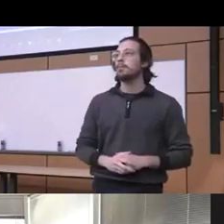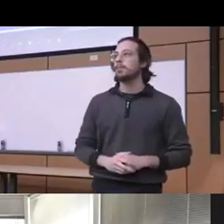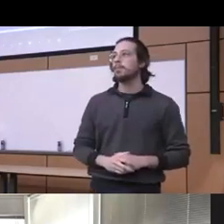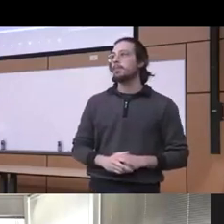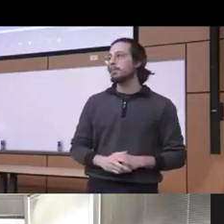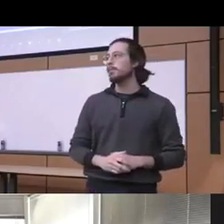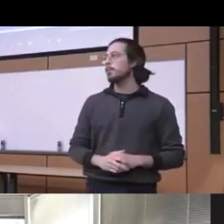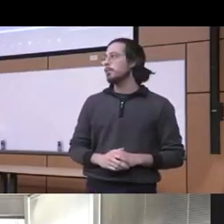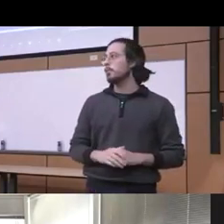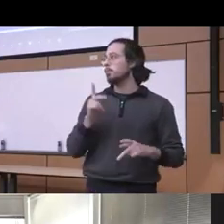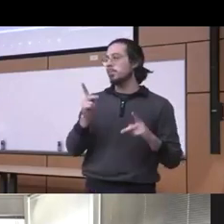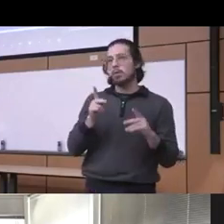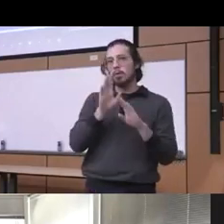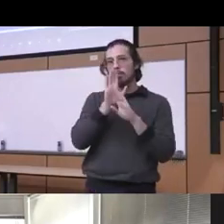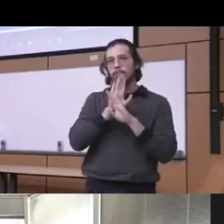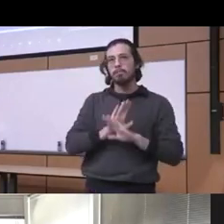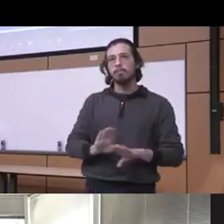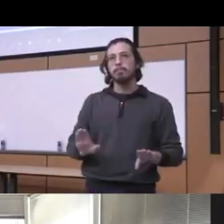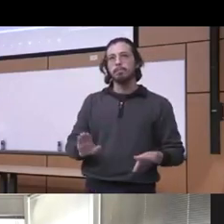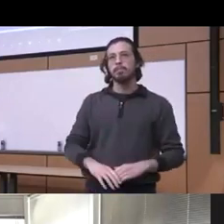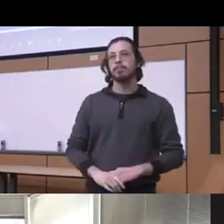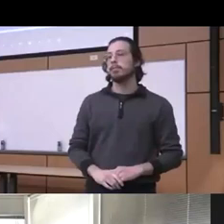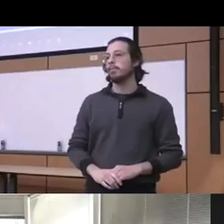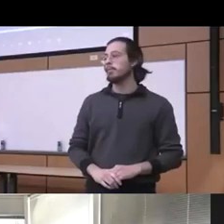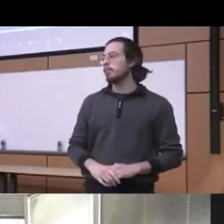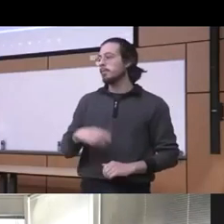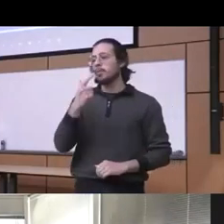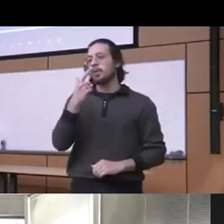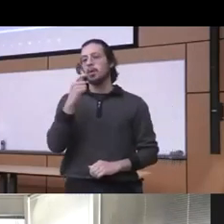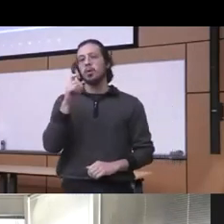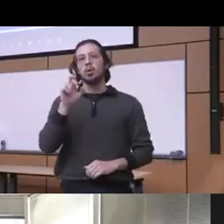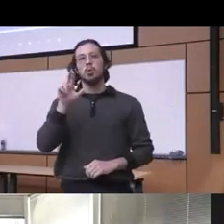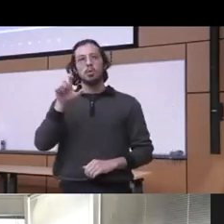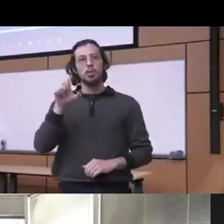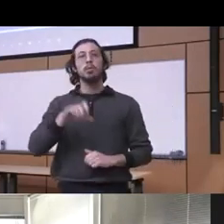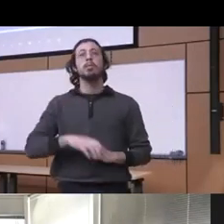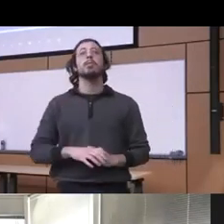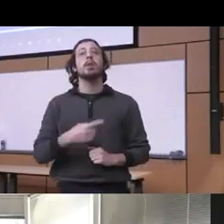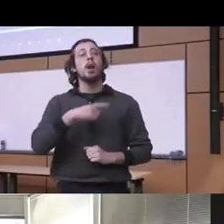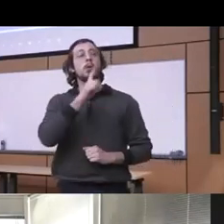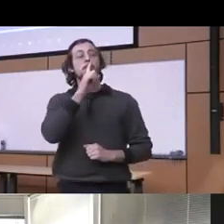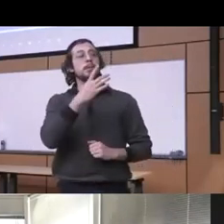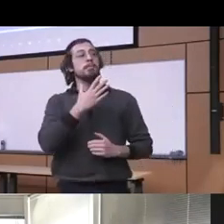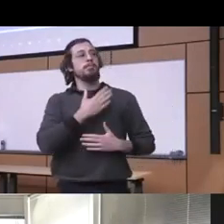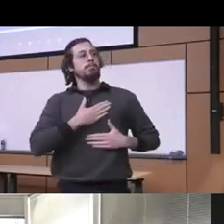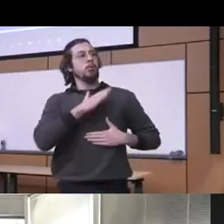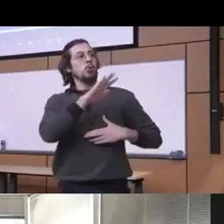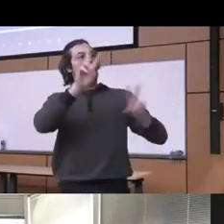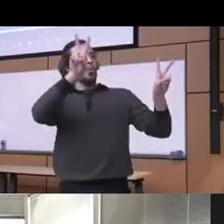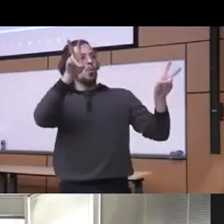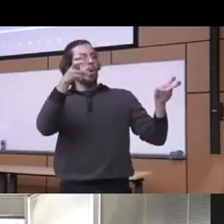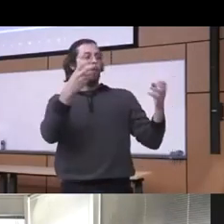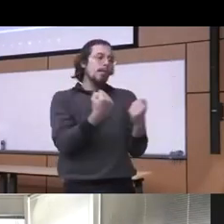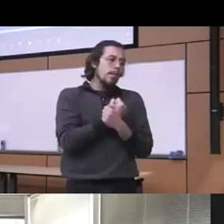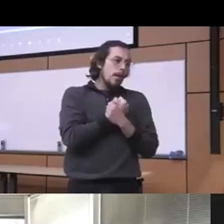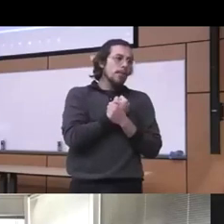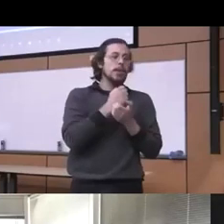I really like your uh quote on loving kindness as an antidote for